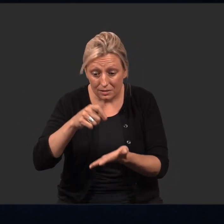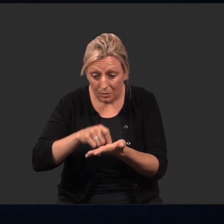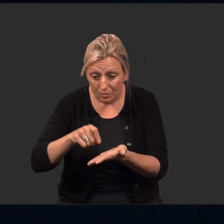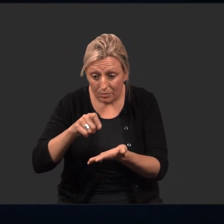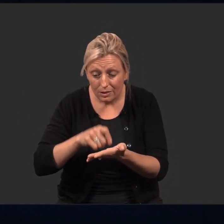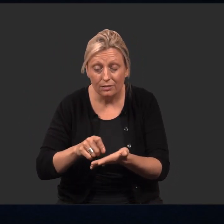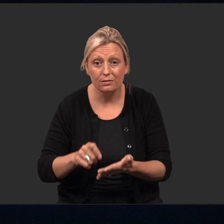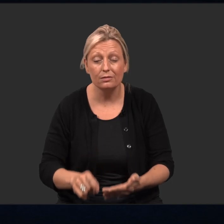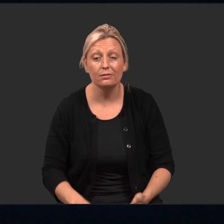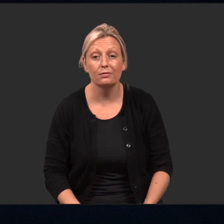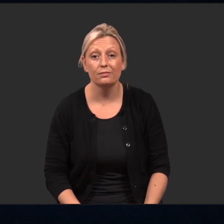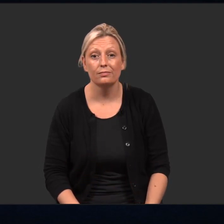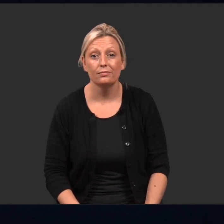I see a writing utensil,